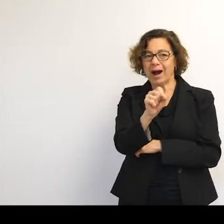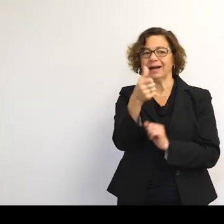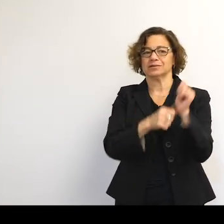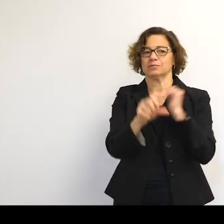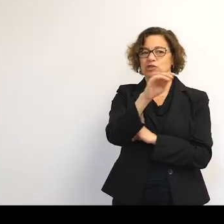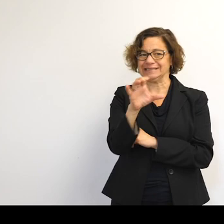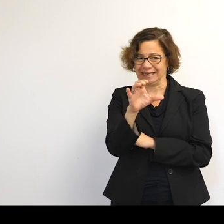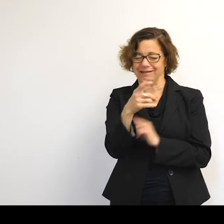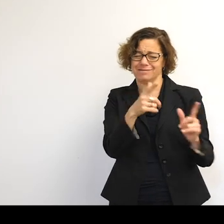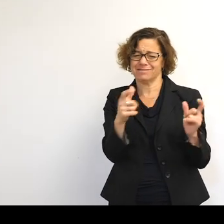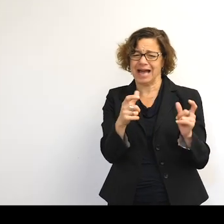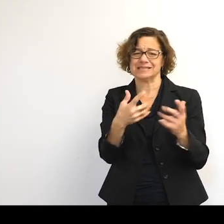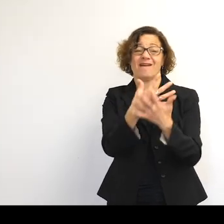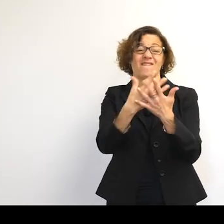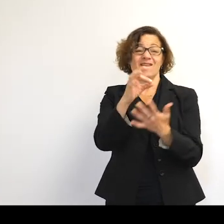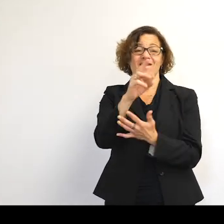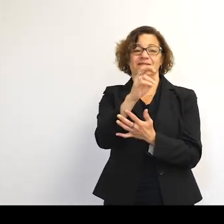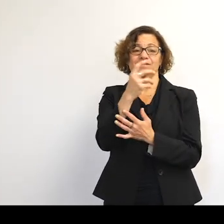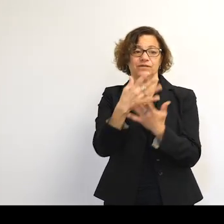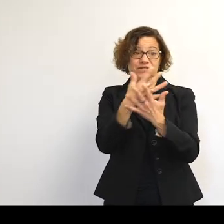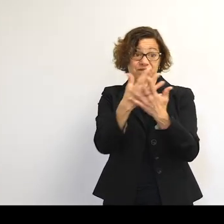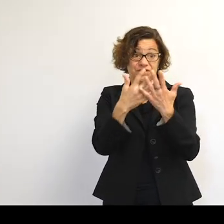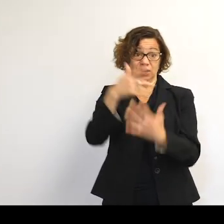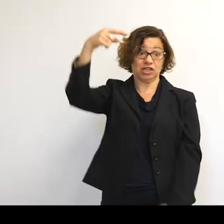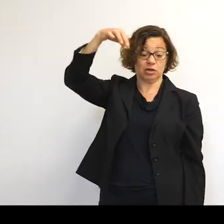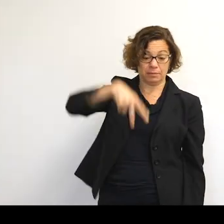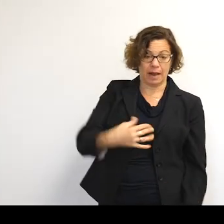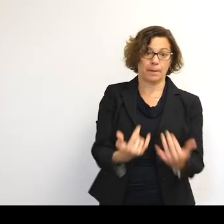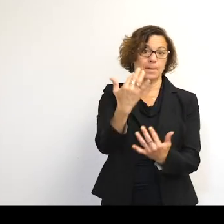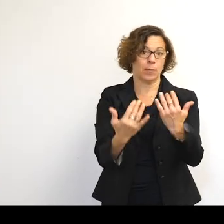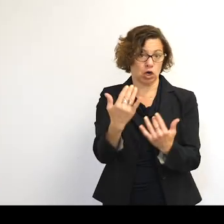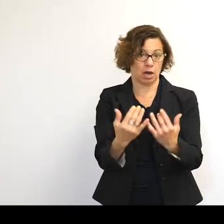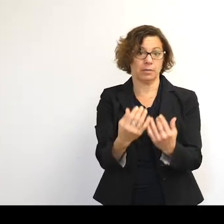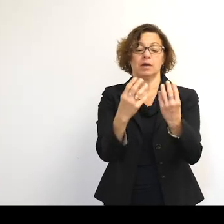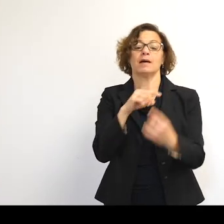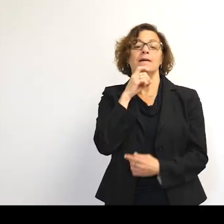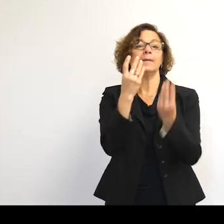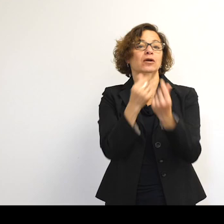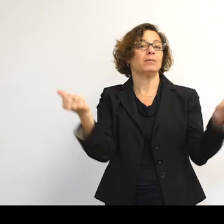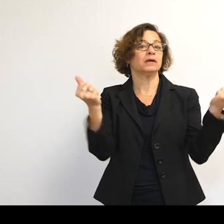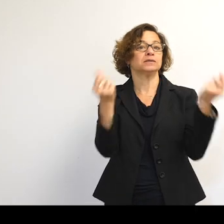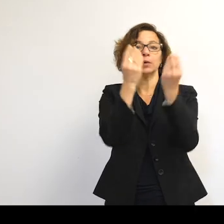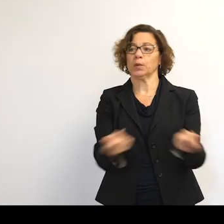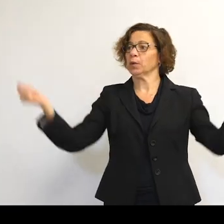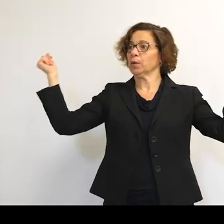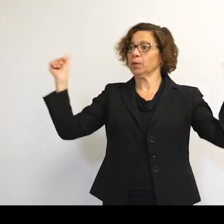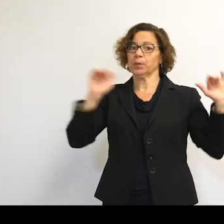And the friction caused when they enter the atmosphere burns them up. Their metal just melts them and nothing left, OK? Which is great.